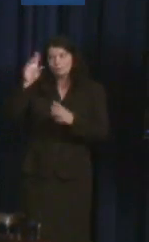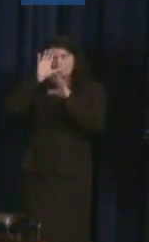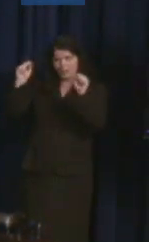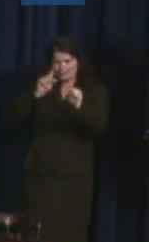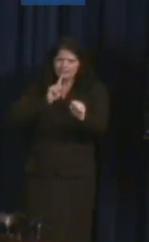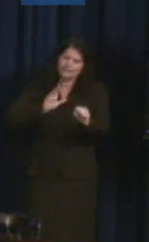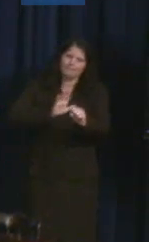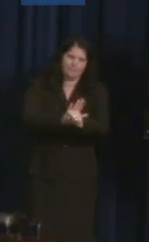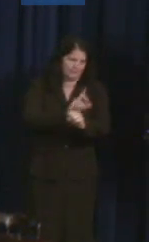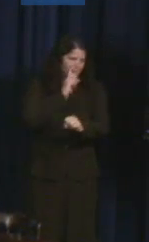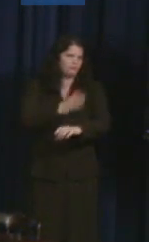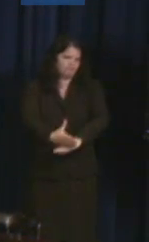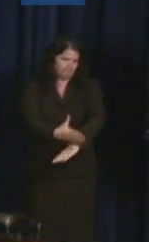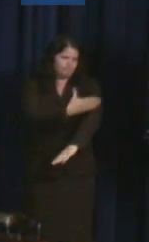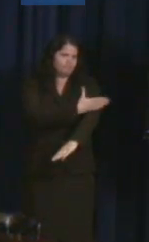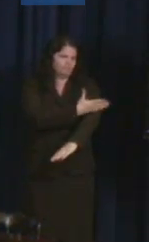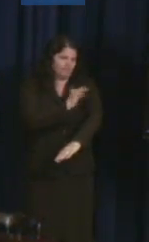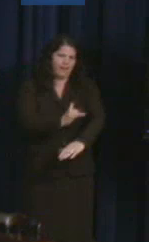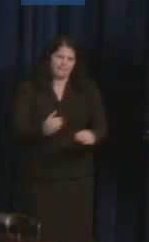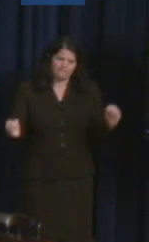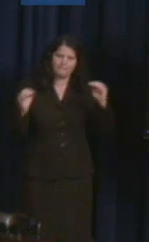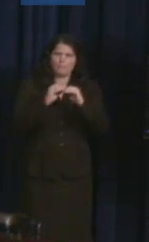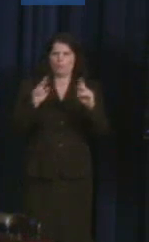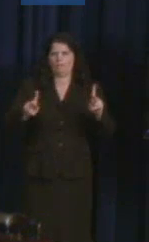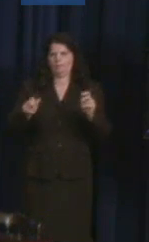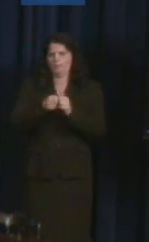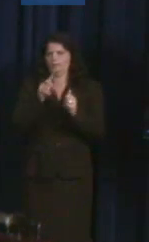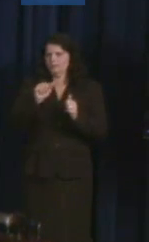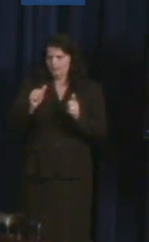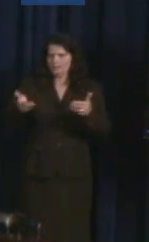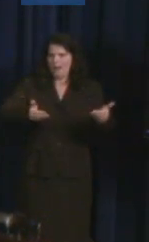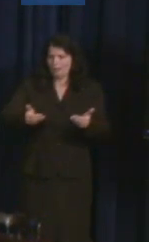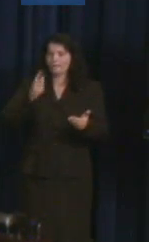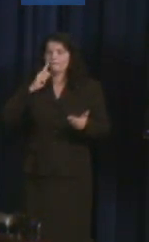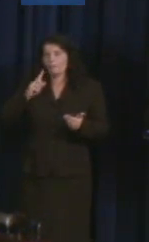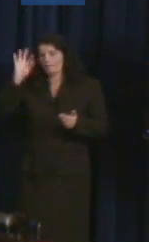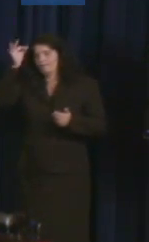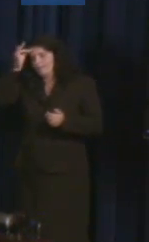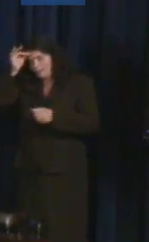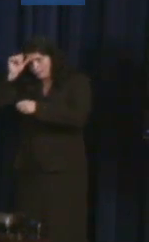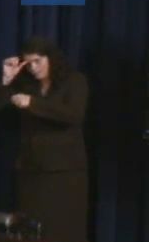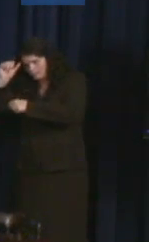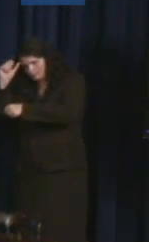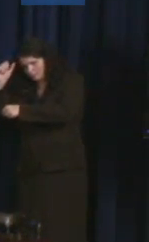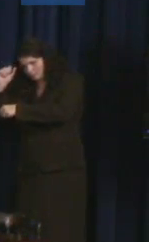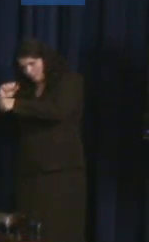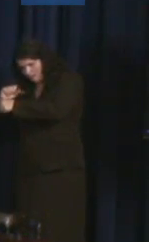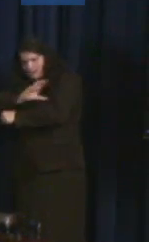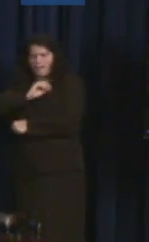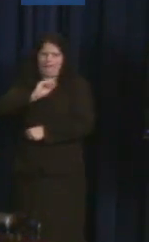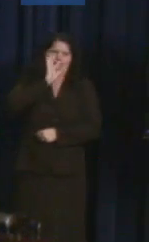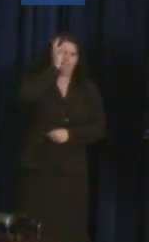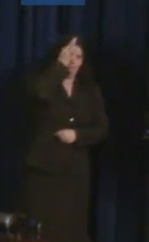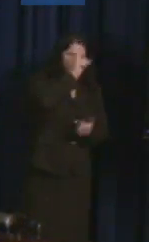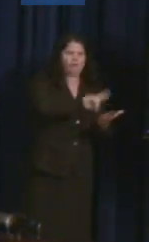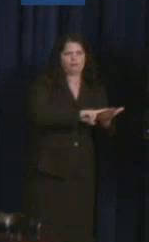these will be part of the President's legacy, again, on making sure that we continue to become a more perfect union. So --